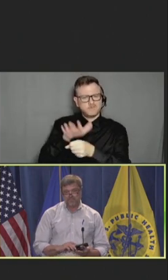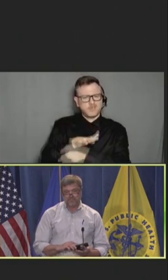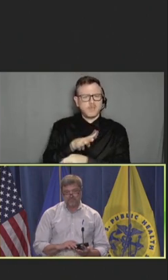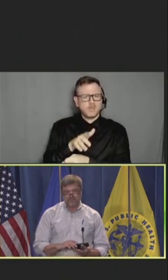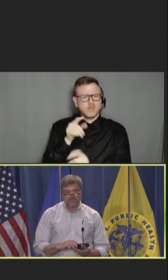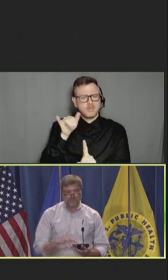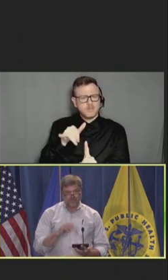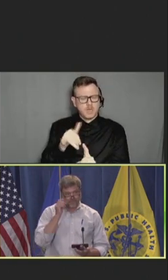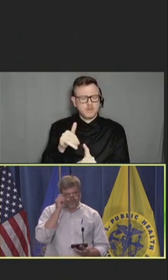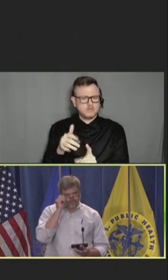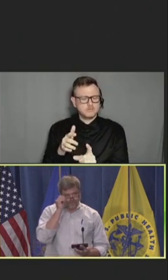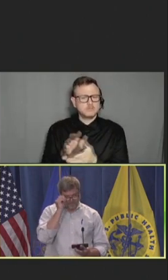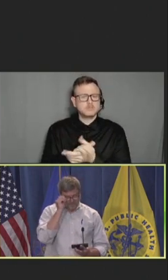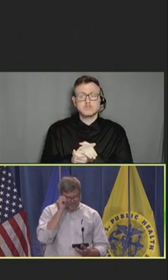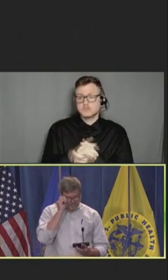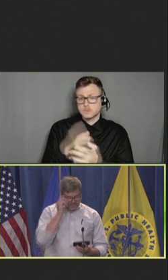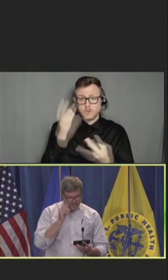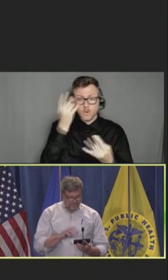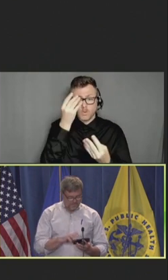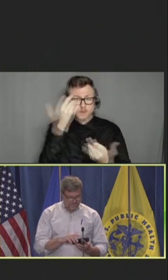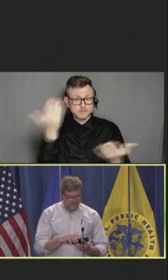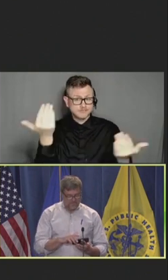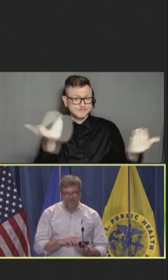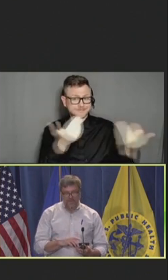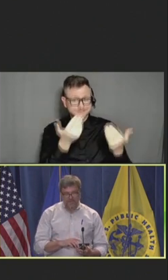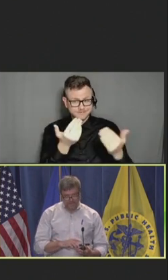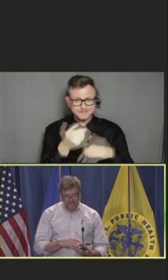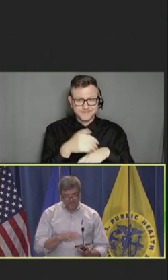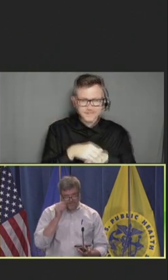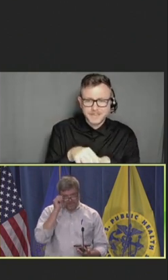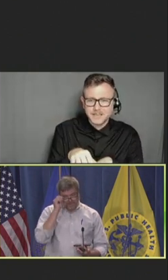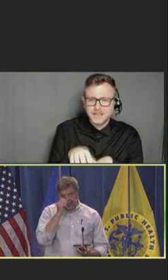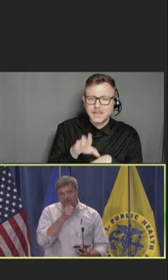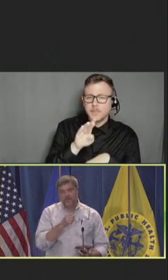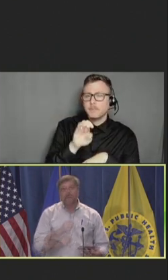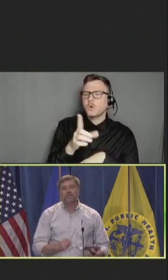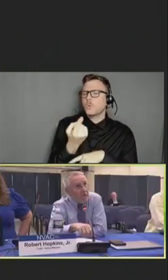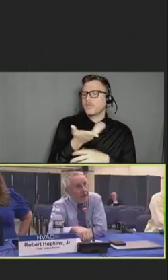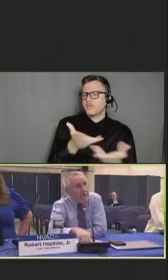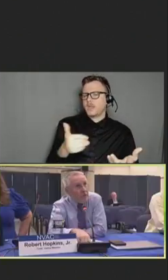Robert Hopkins, Jr.`: Bob, just one thing I would mention is if people don't have direct